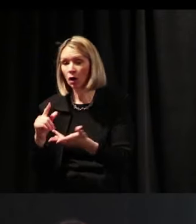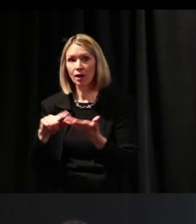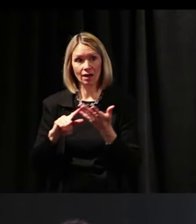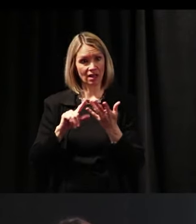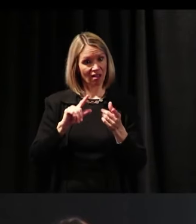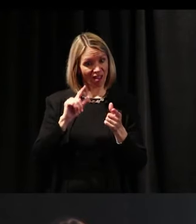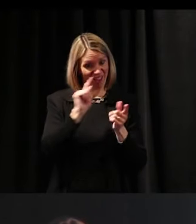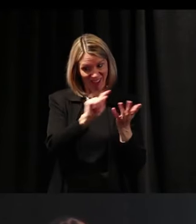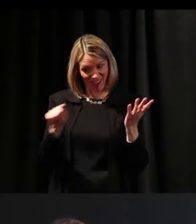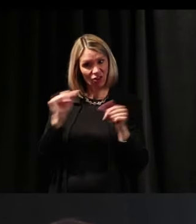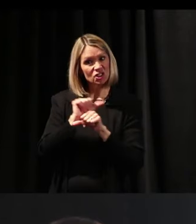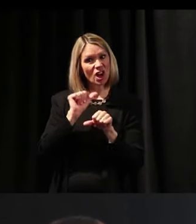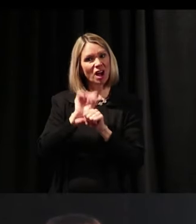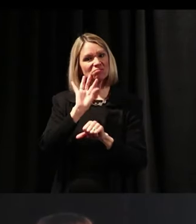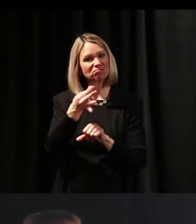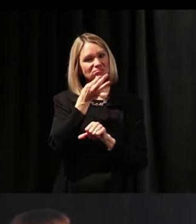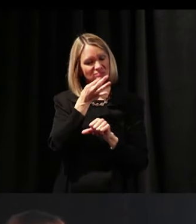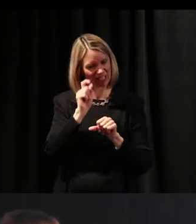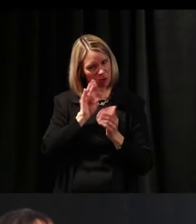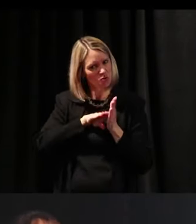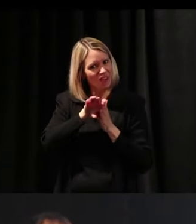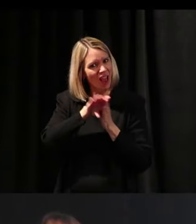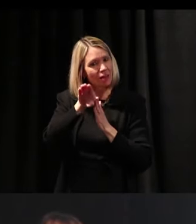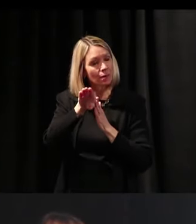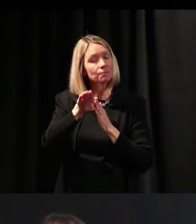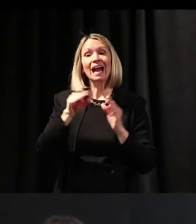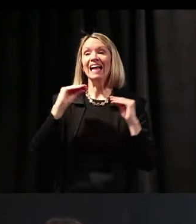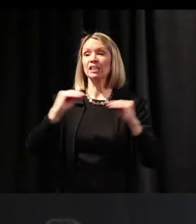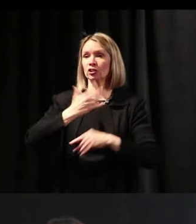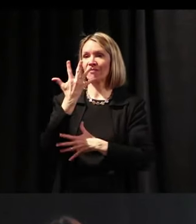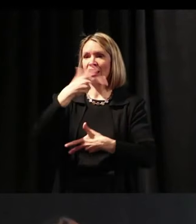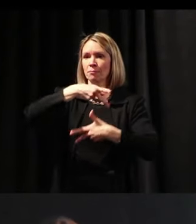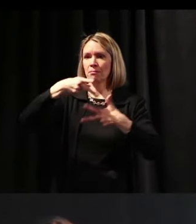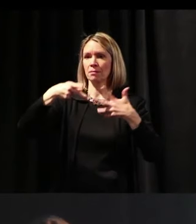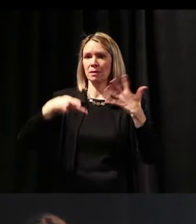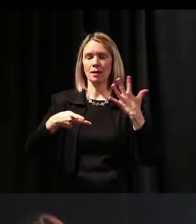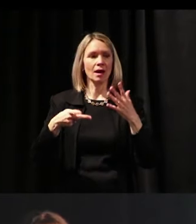there's an art to all of that. I teach them the five Ps. Now people say,